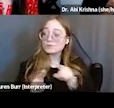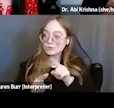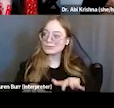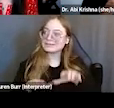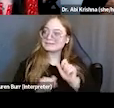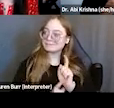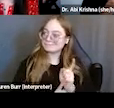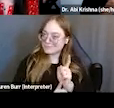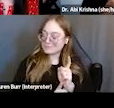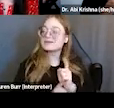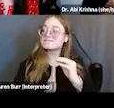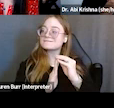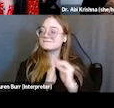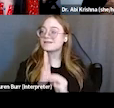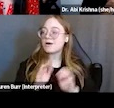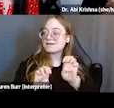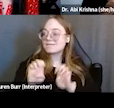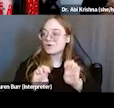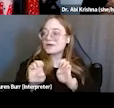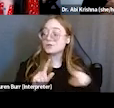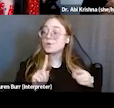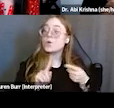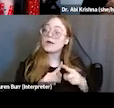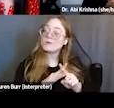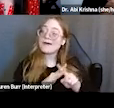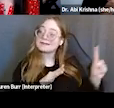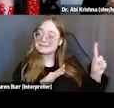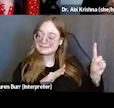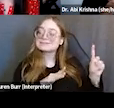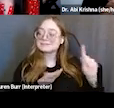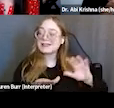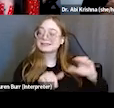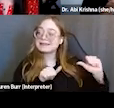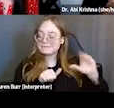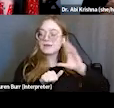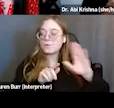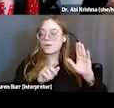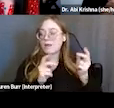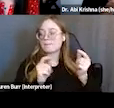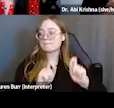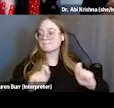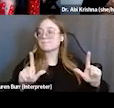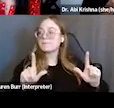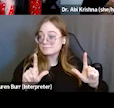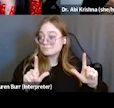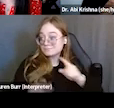which you'll see when you exit the webinar. Your responses will definitely help to inform our future webinar topics.